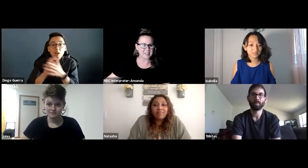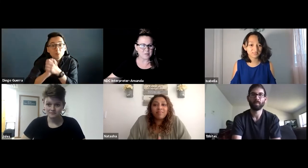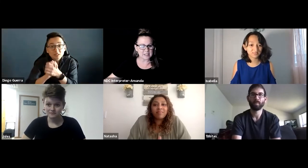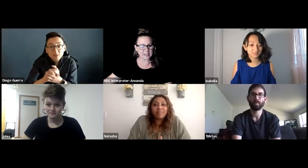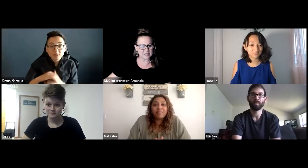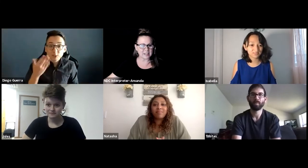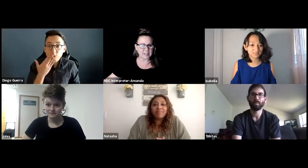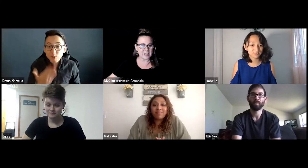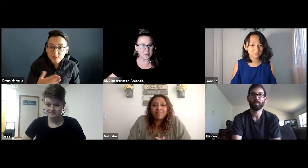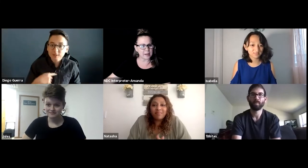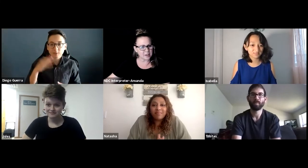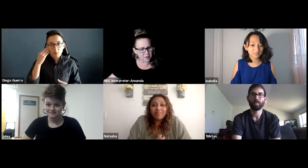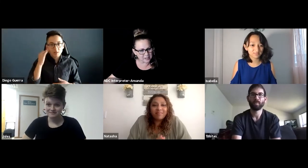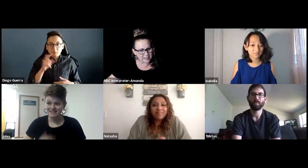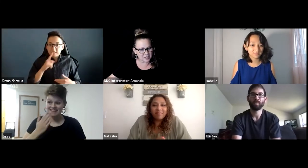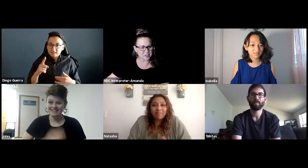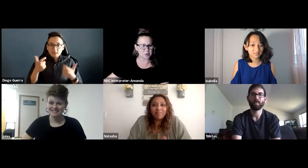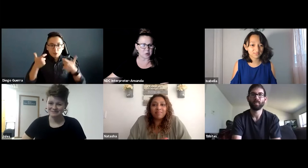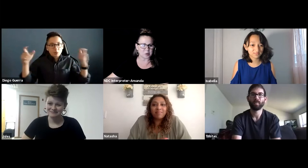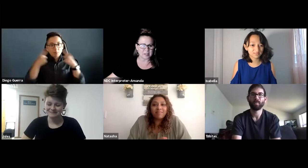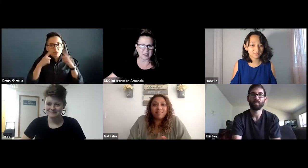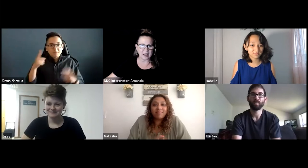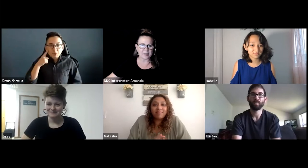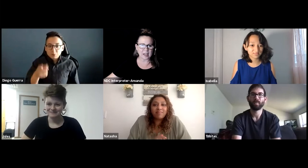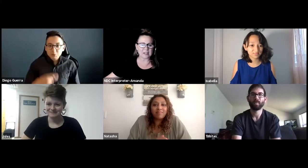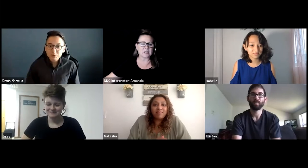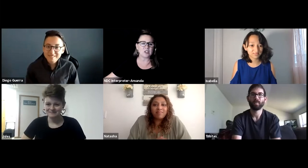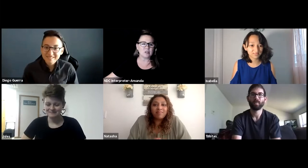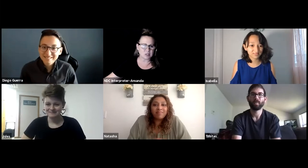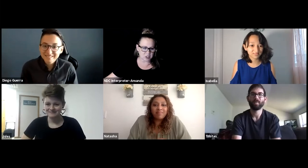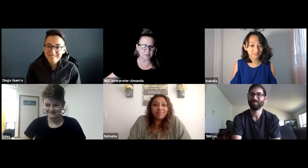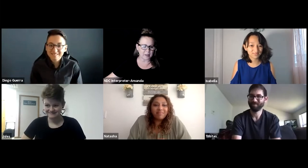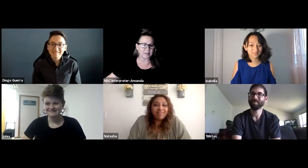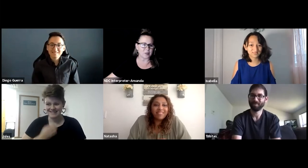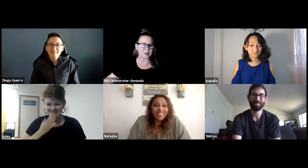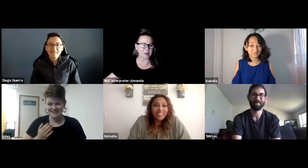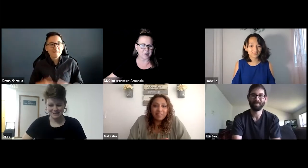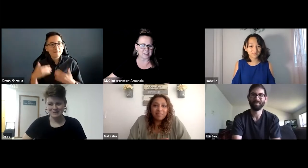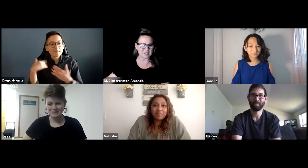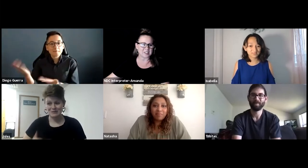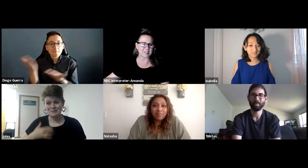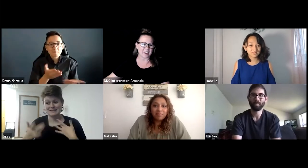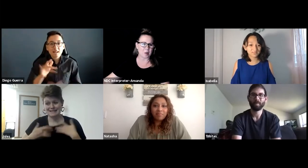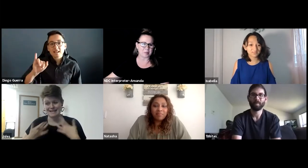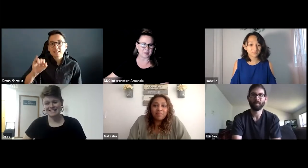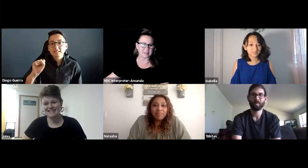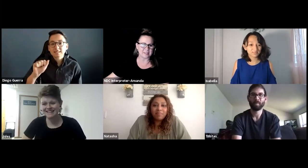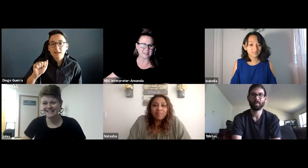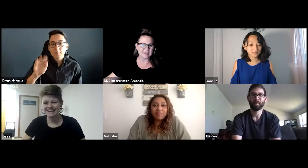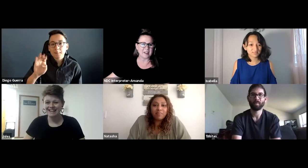Fantastic. Thank you. And congratulations, Jules. That is a huge achievement for you. Congratulations on that accomplishment.